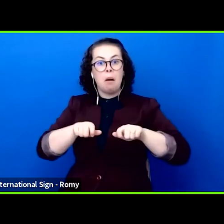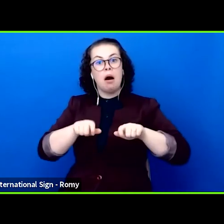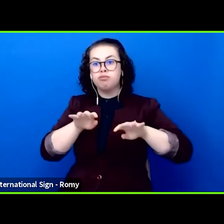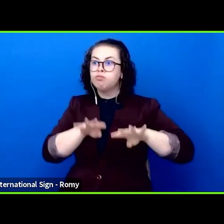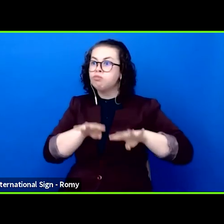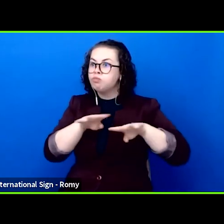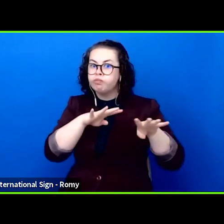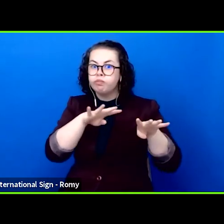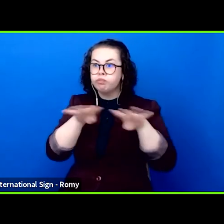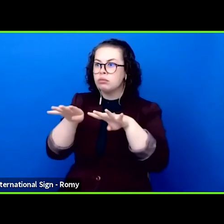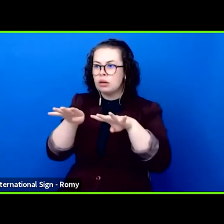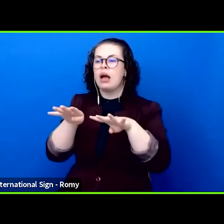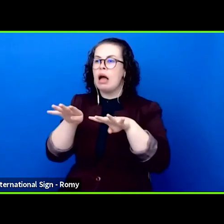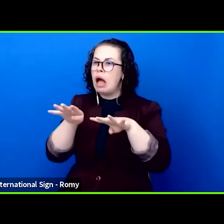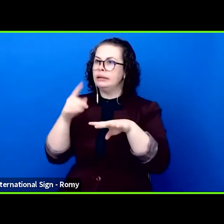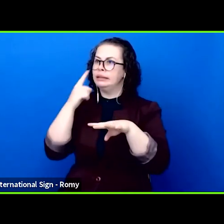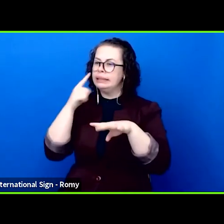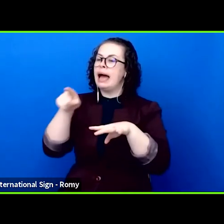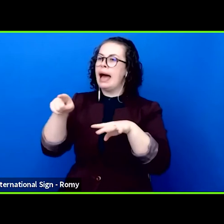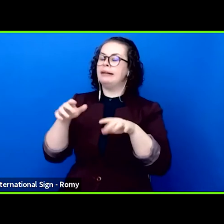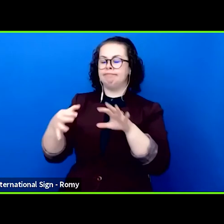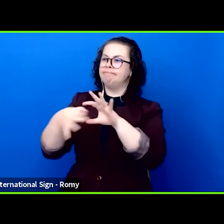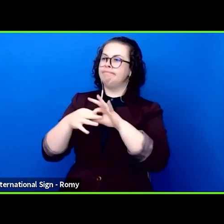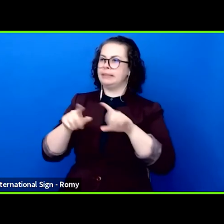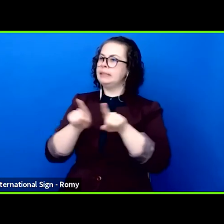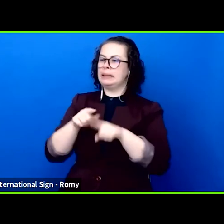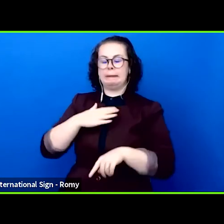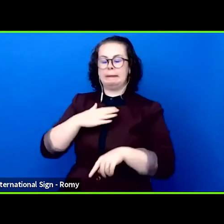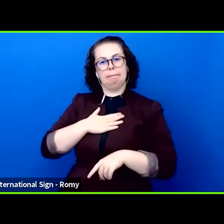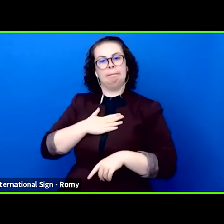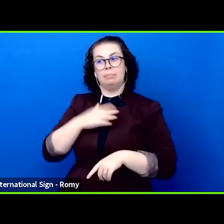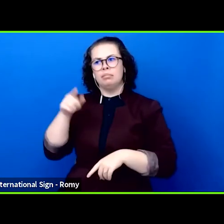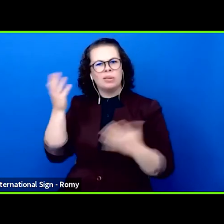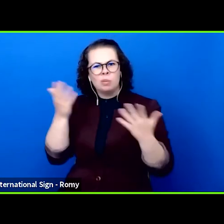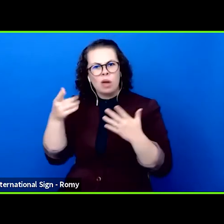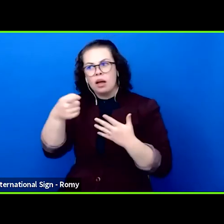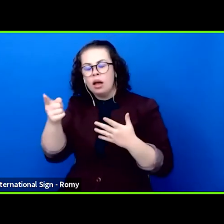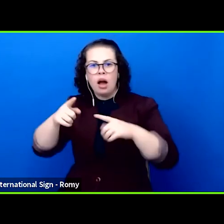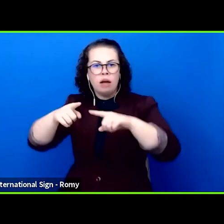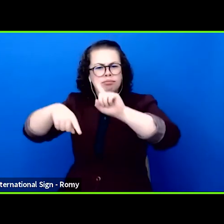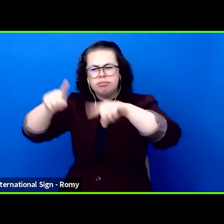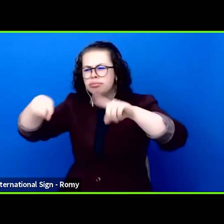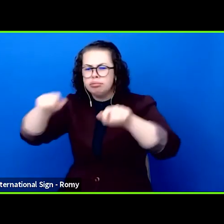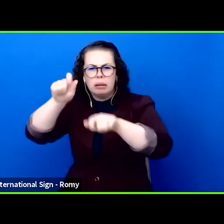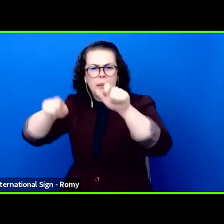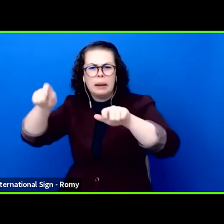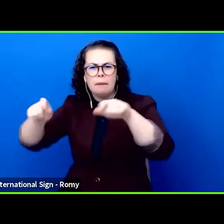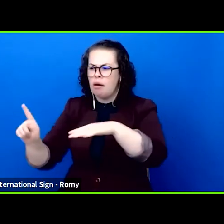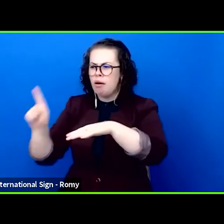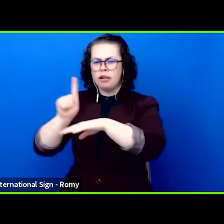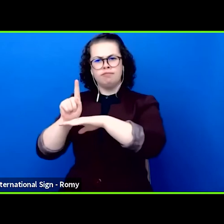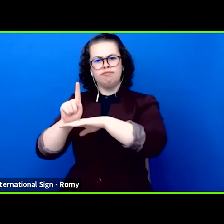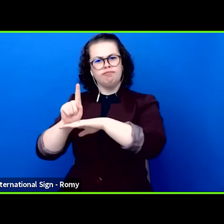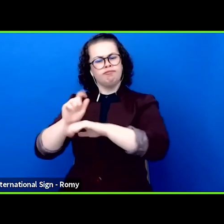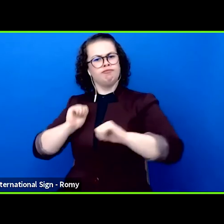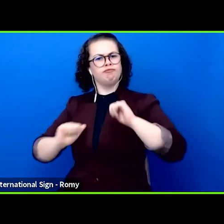of the fall which very diverse representatives of the performing arts come to sit at one table